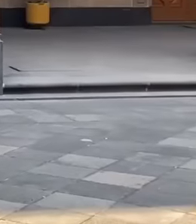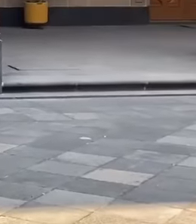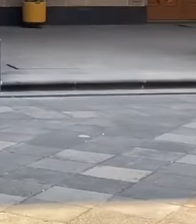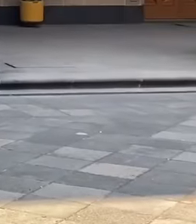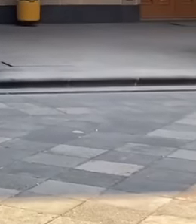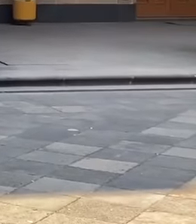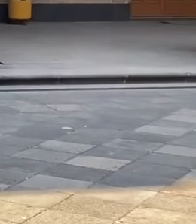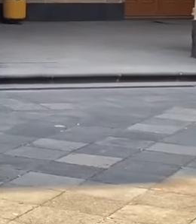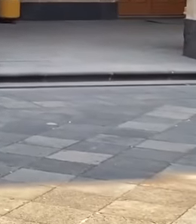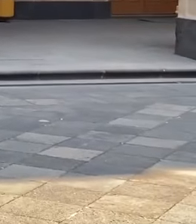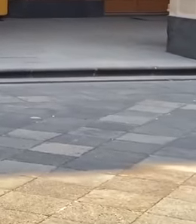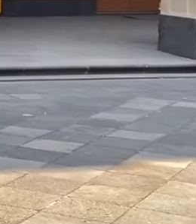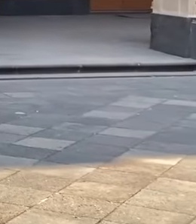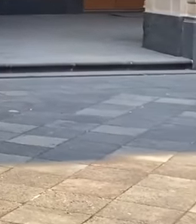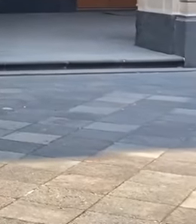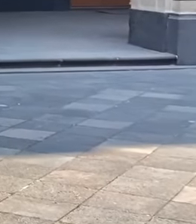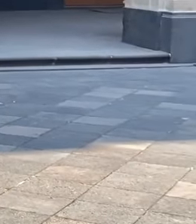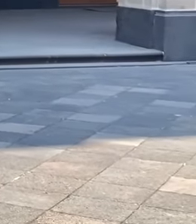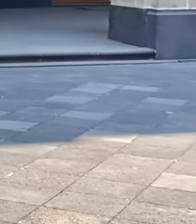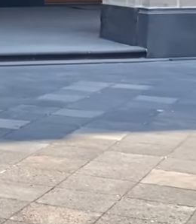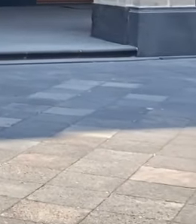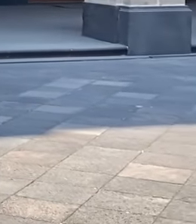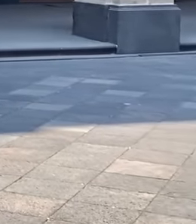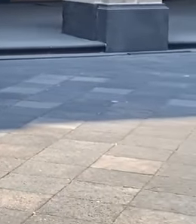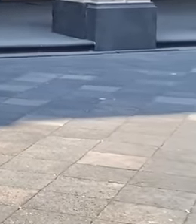President Andrés Manuel López Obrador is one of the